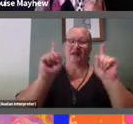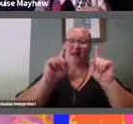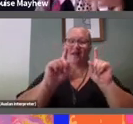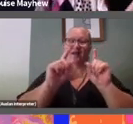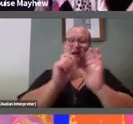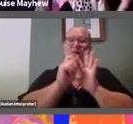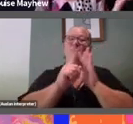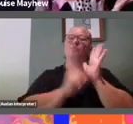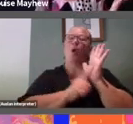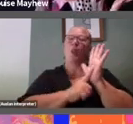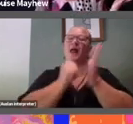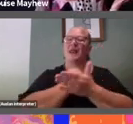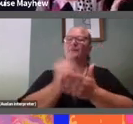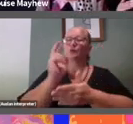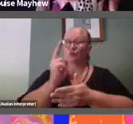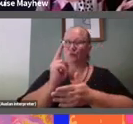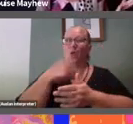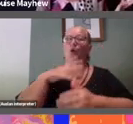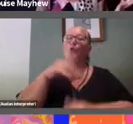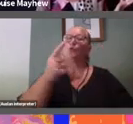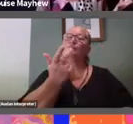I want you to pretend that you have been invited to